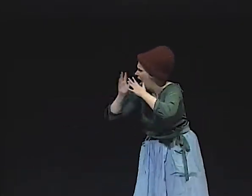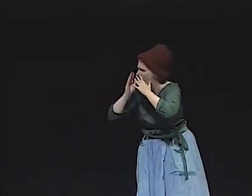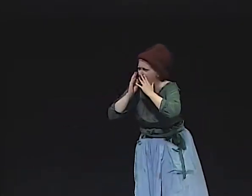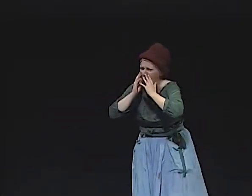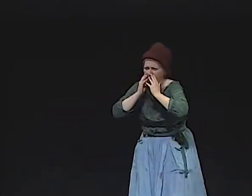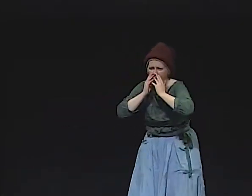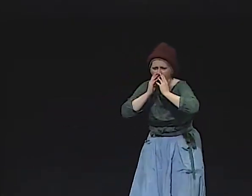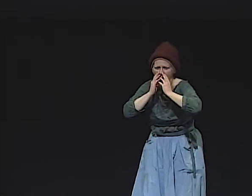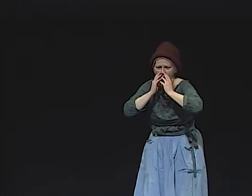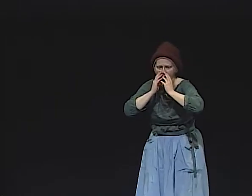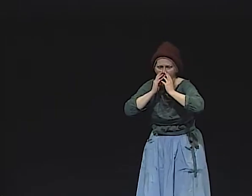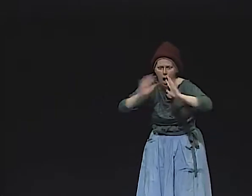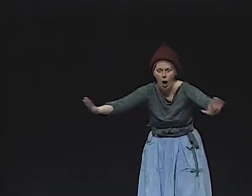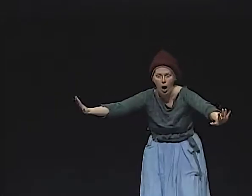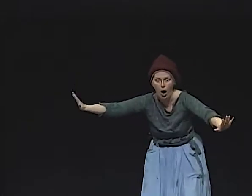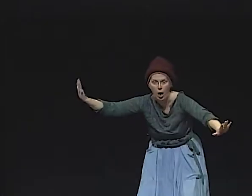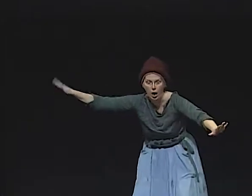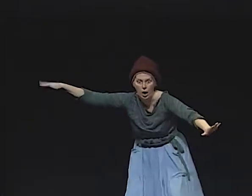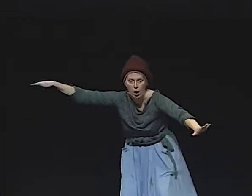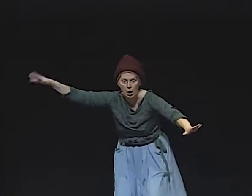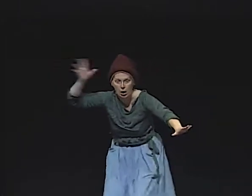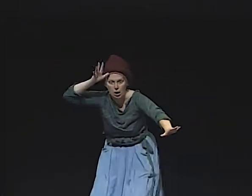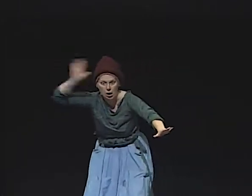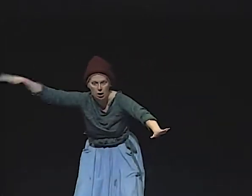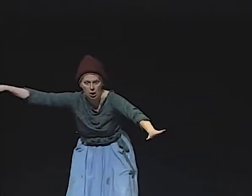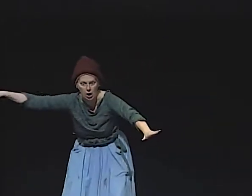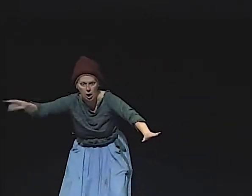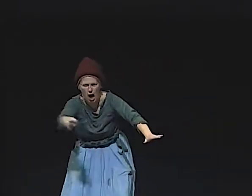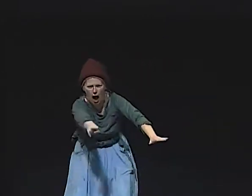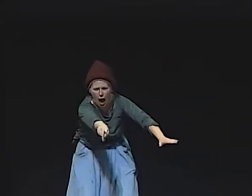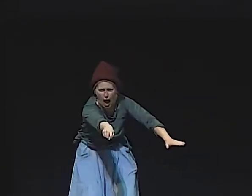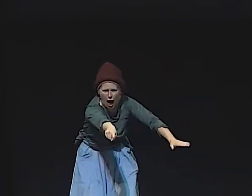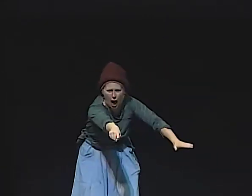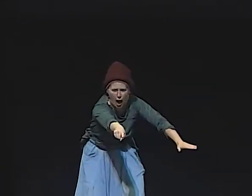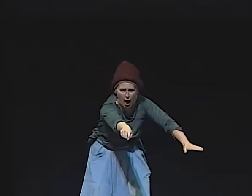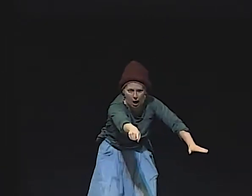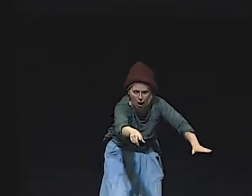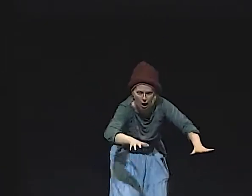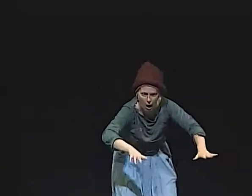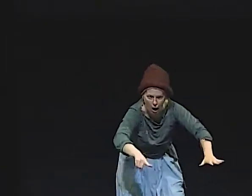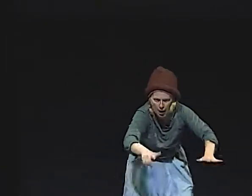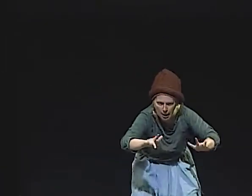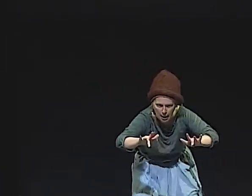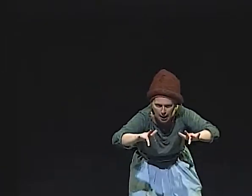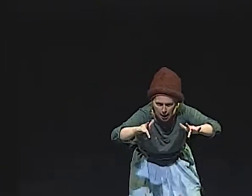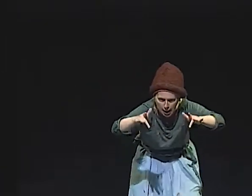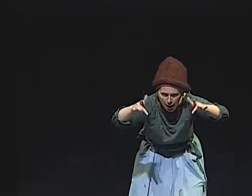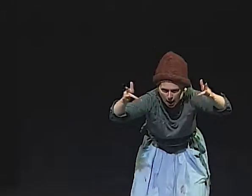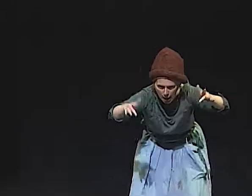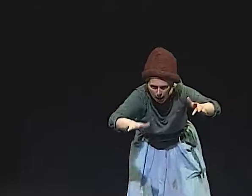IT WAS TERRIBLE. "DAD, DAD, LOOK," AND I SHOWED HIM ON THE FLOOR.